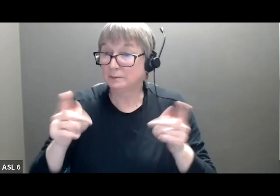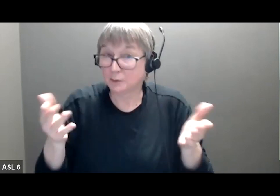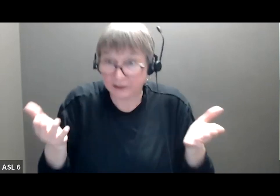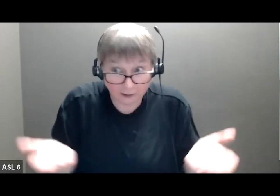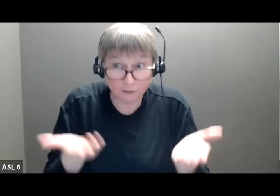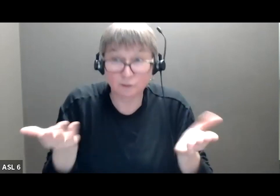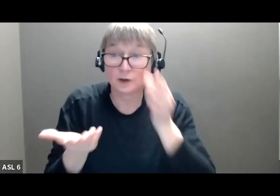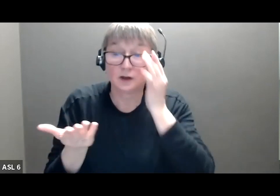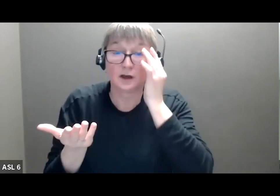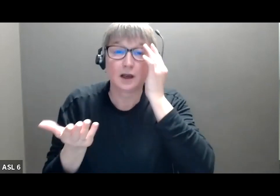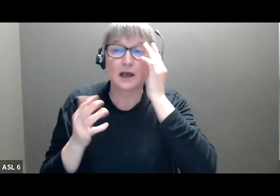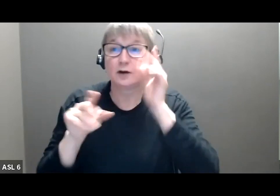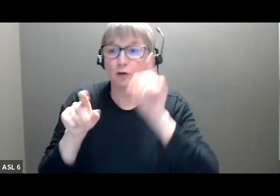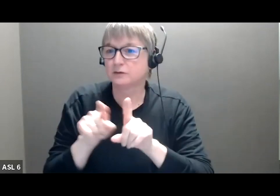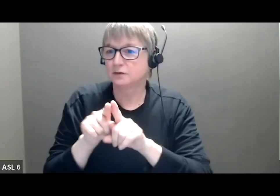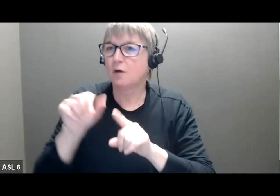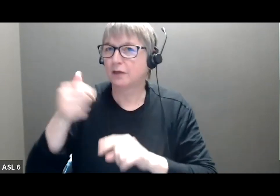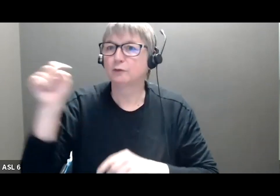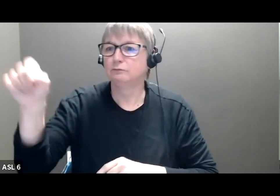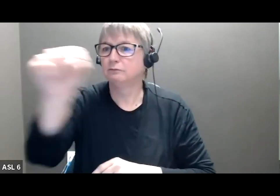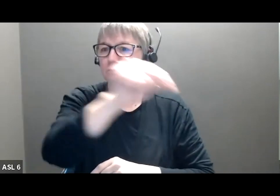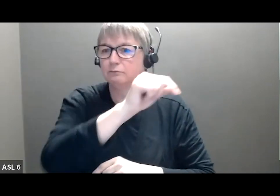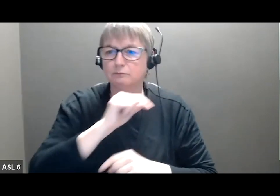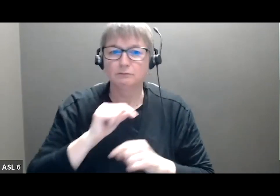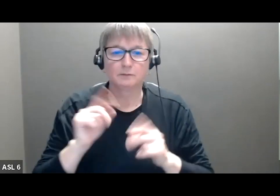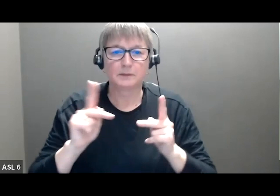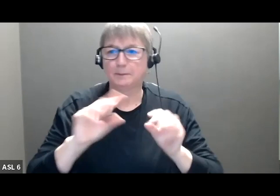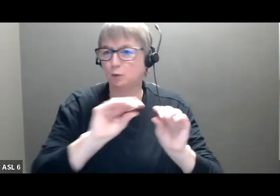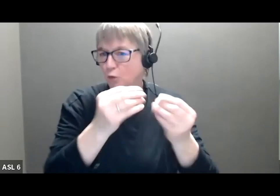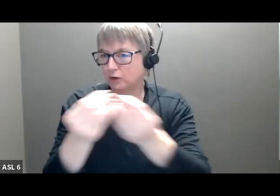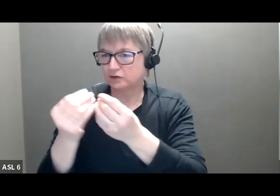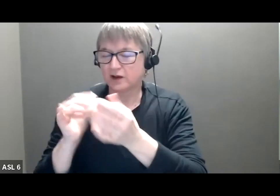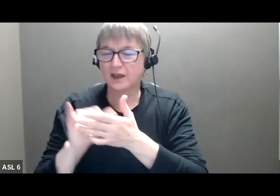with the networks that we will hopefully remain connected to in the months and years to come.